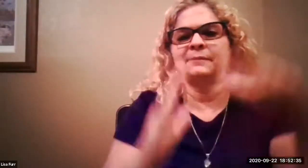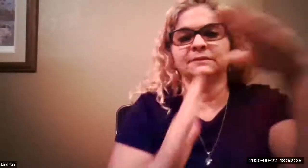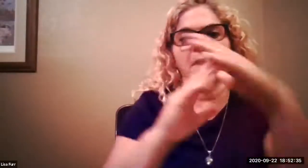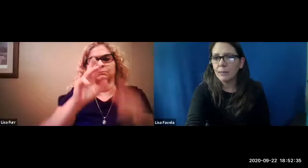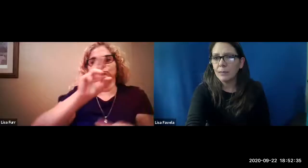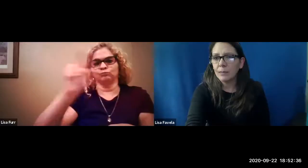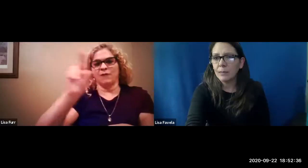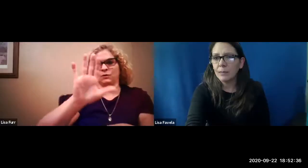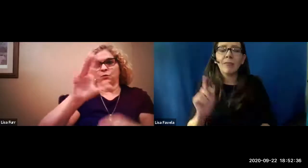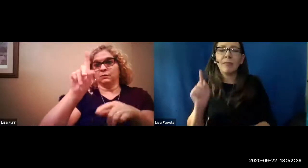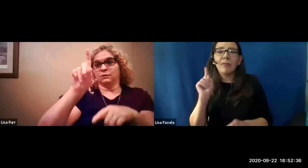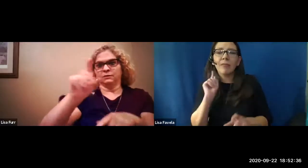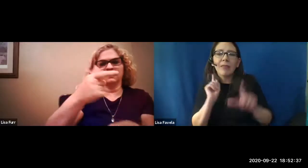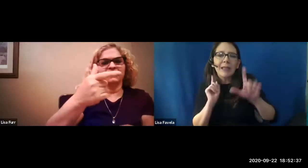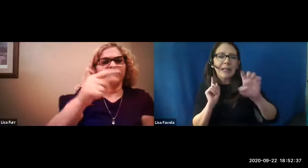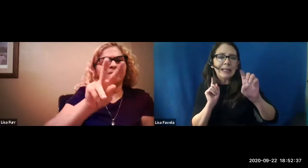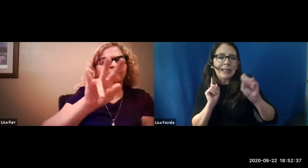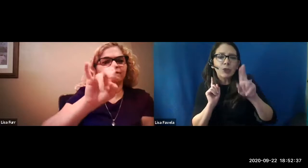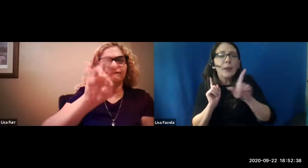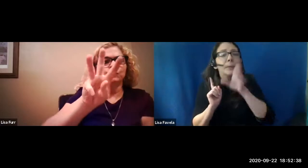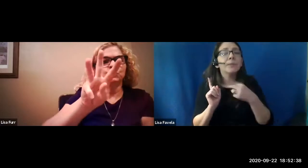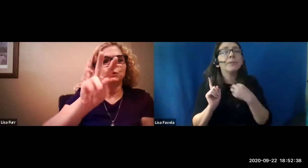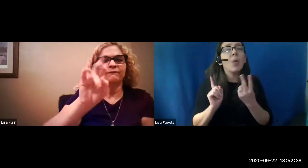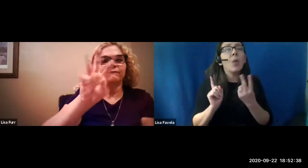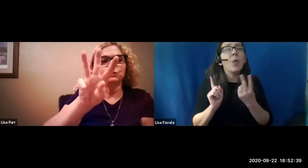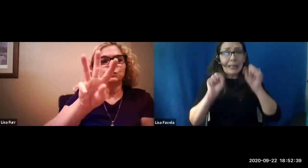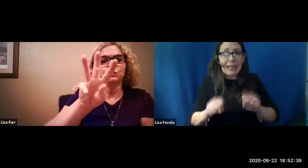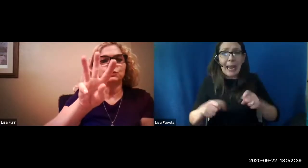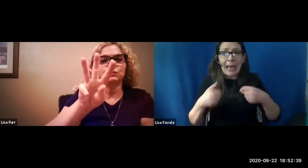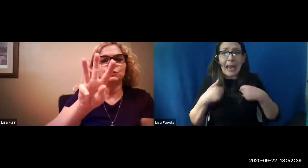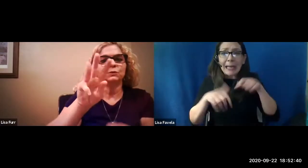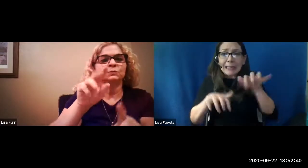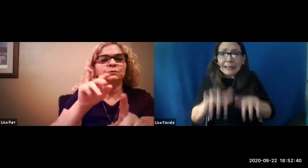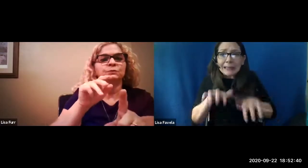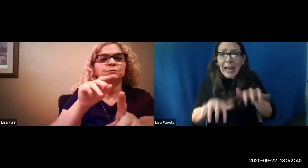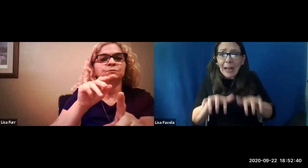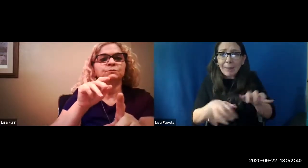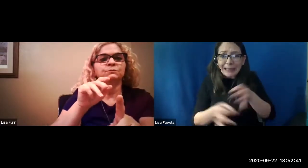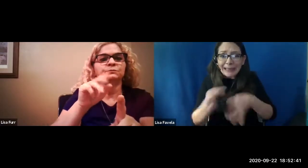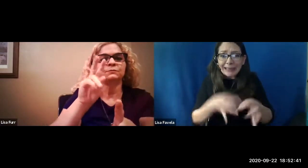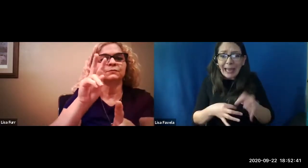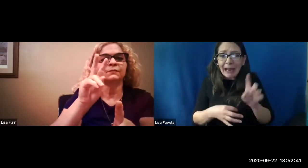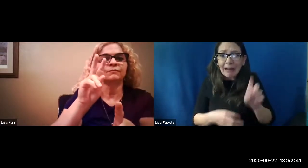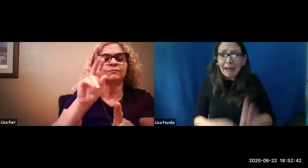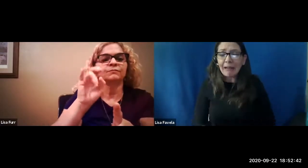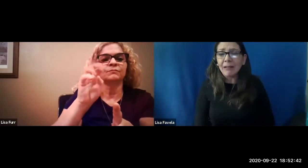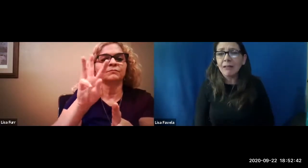i'm going to need you desiree to repeat your question so go to the top right and where you see view